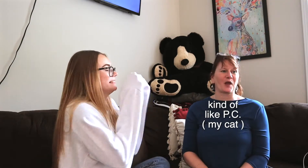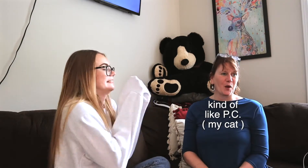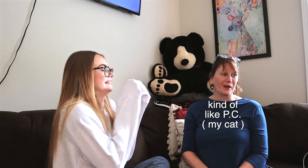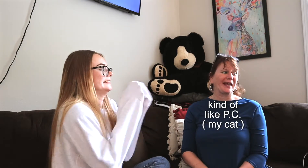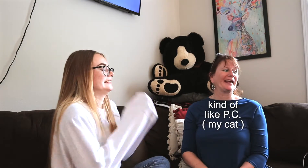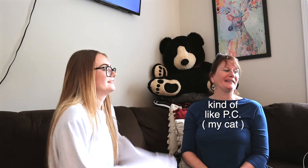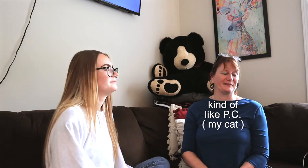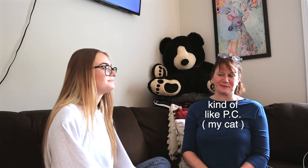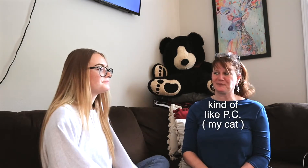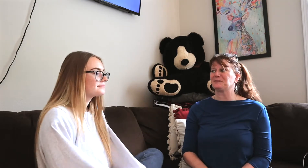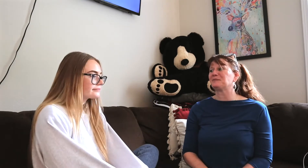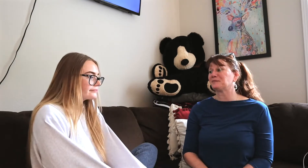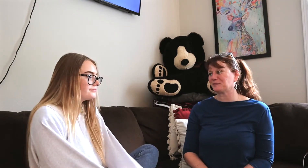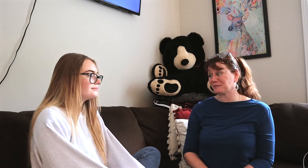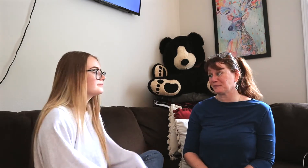okay *muffled clapping*